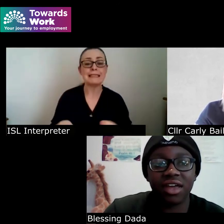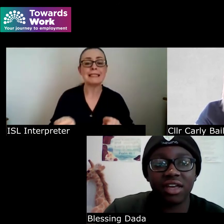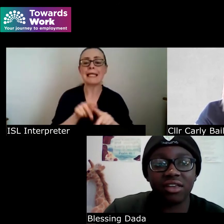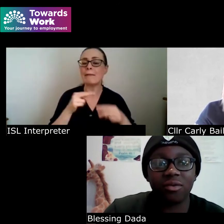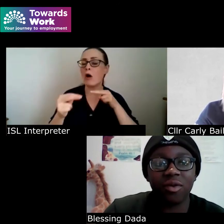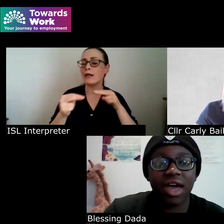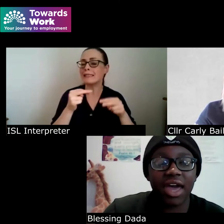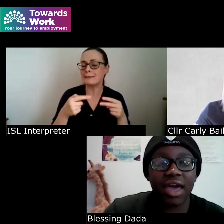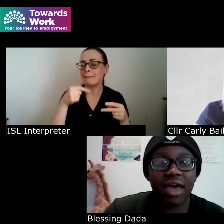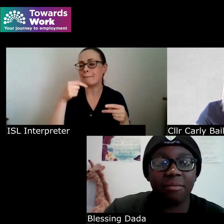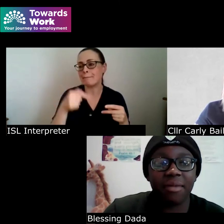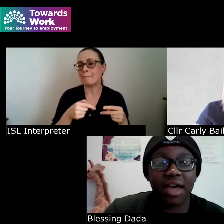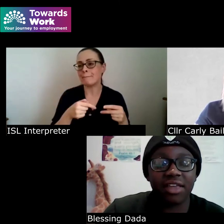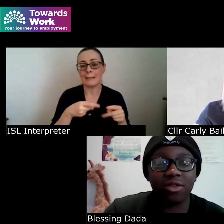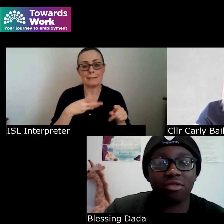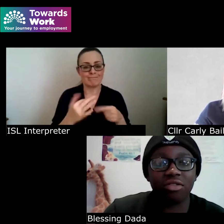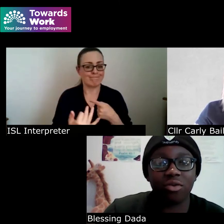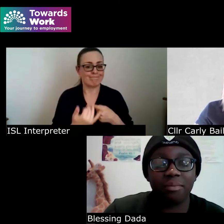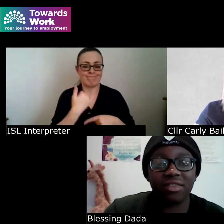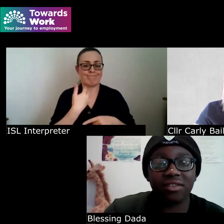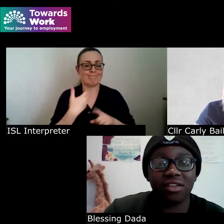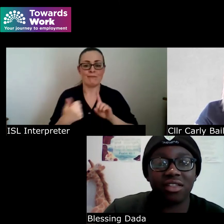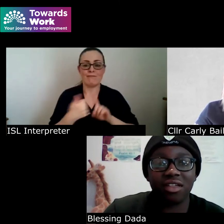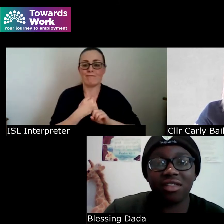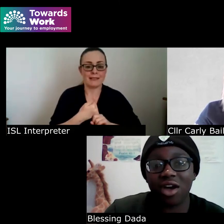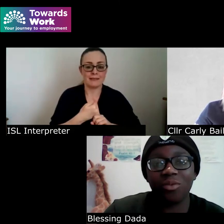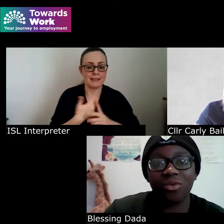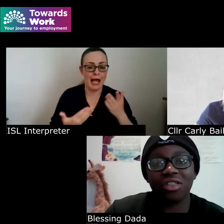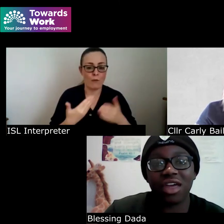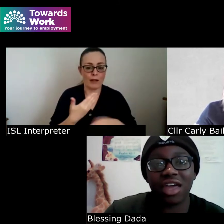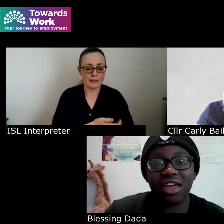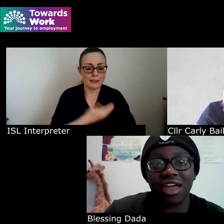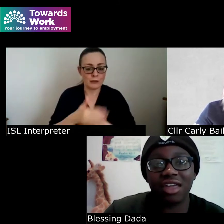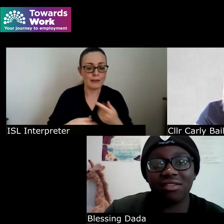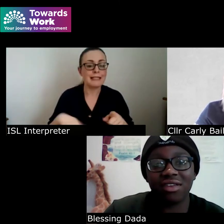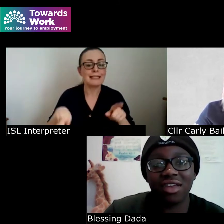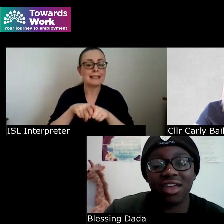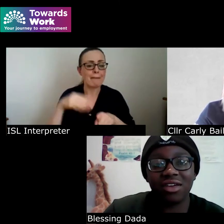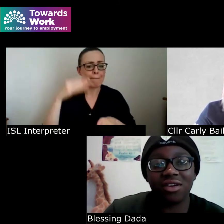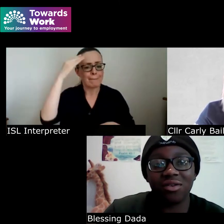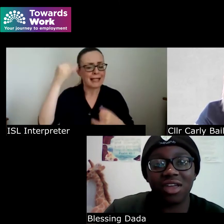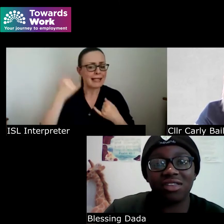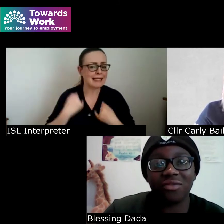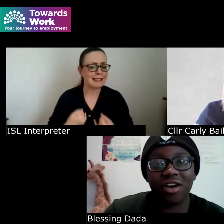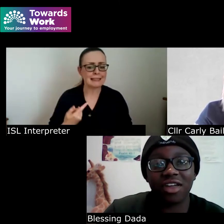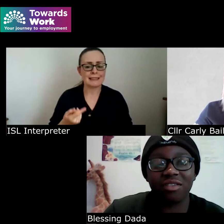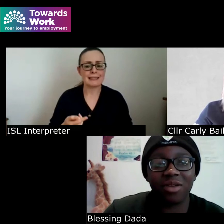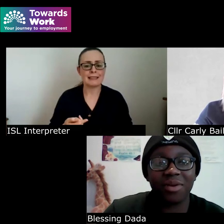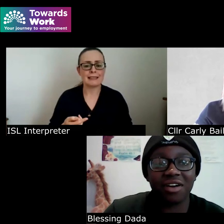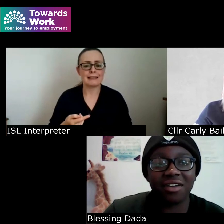you know and then also with mental illnesses i wouldn't say it's you know it defines me because